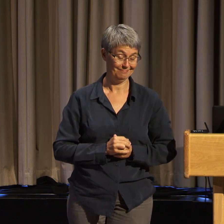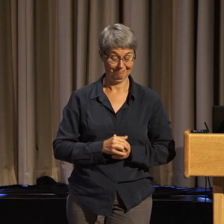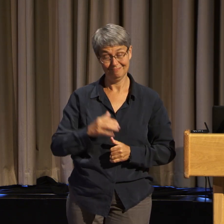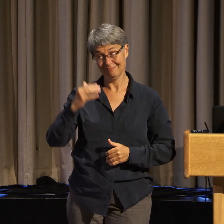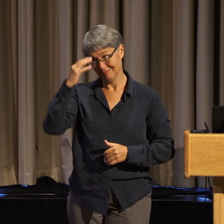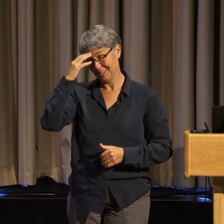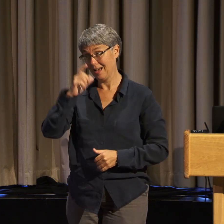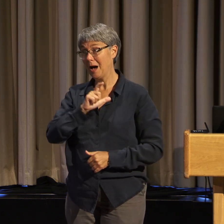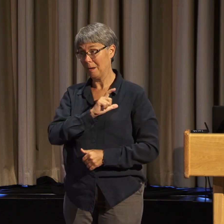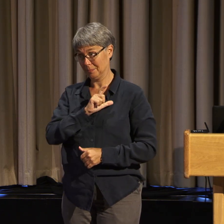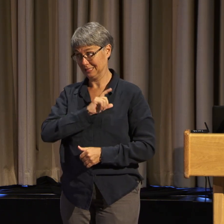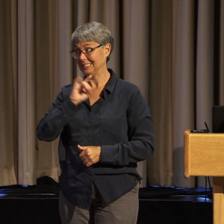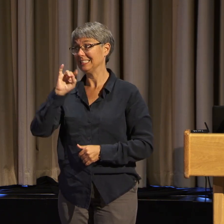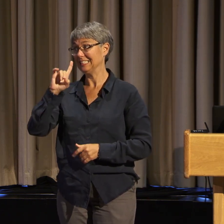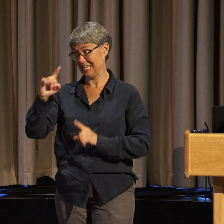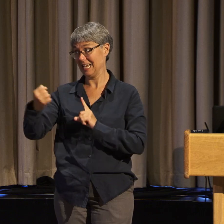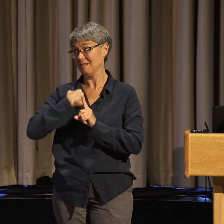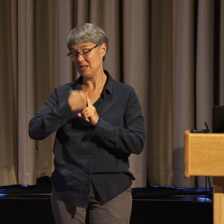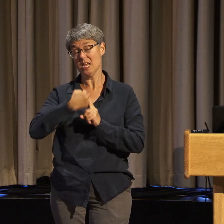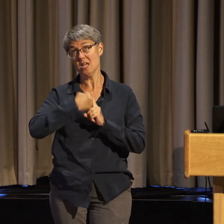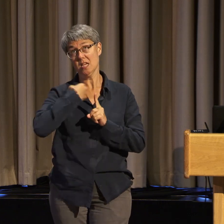And it just seemed like for some reason,